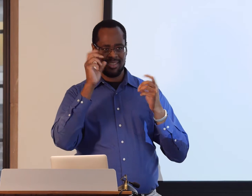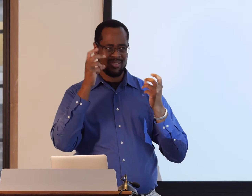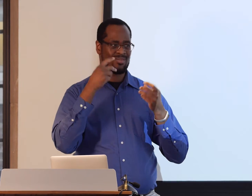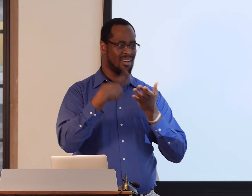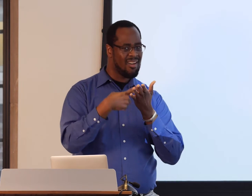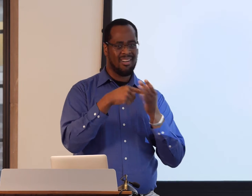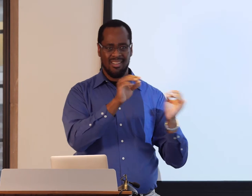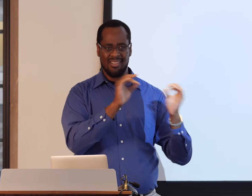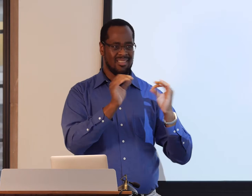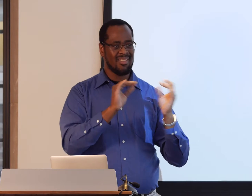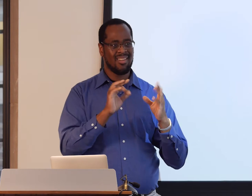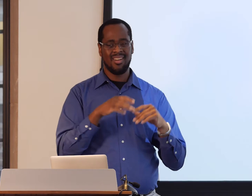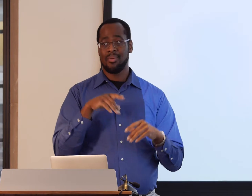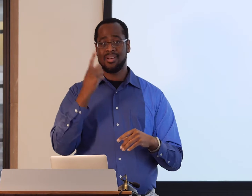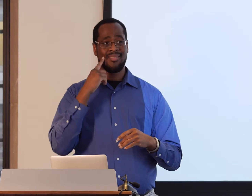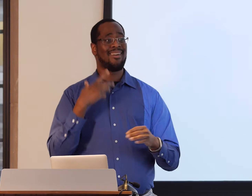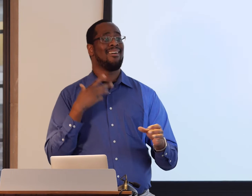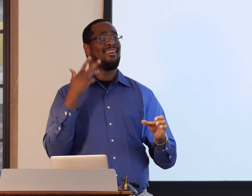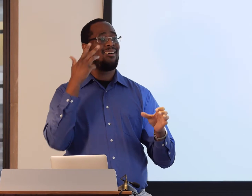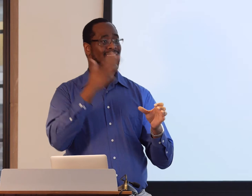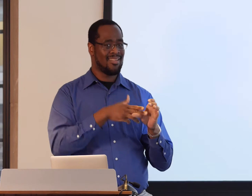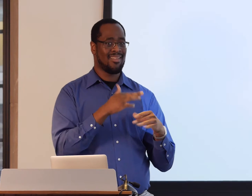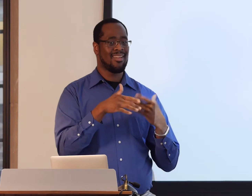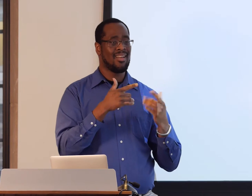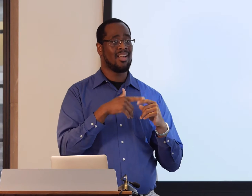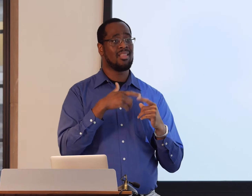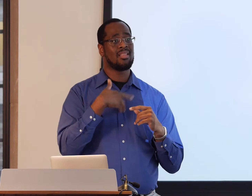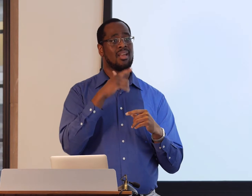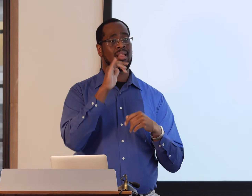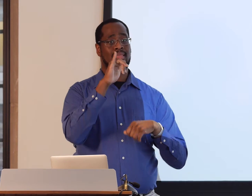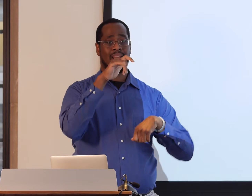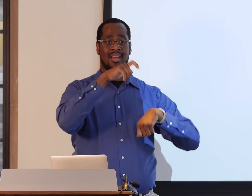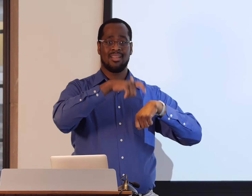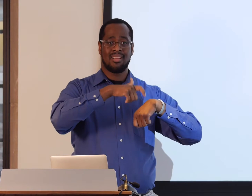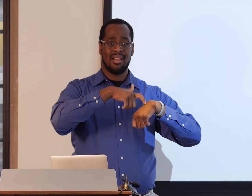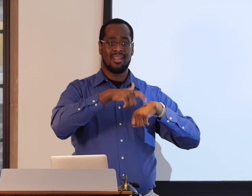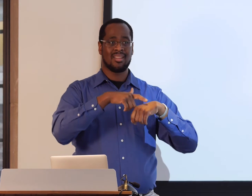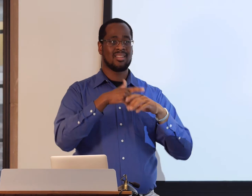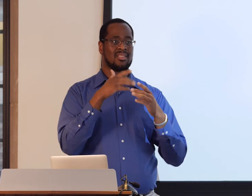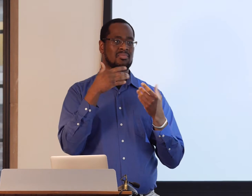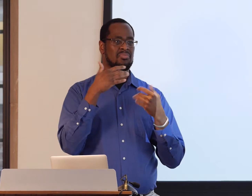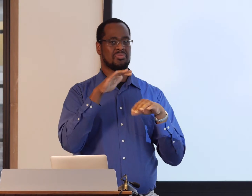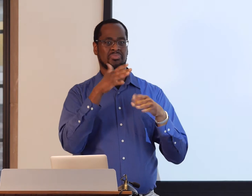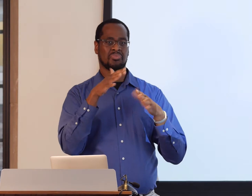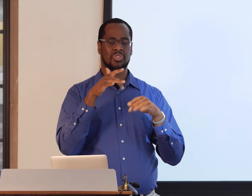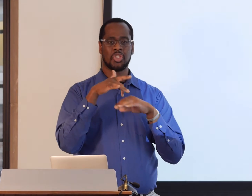Deaf people politically, culturally, talks about different issues they may experience.